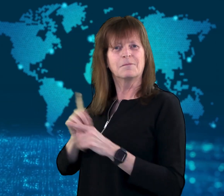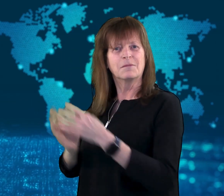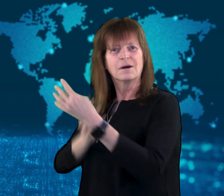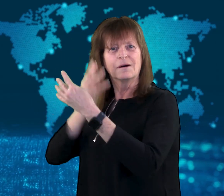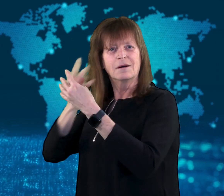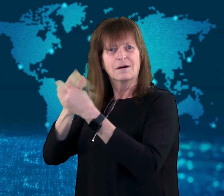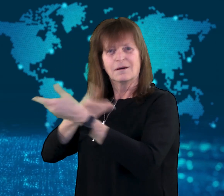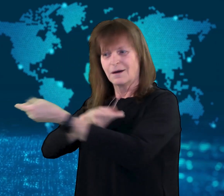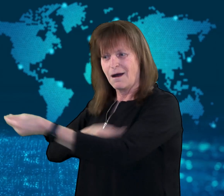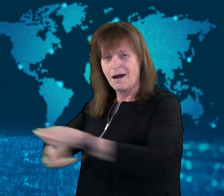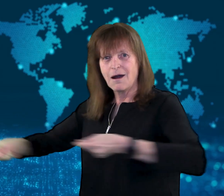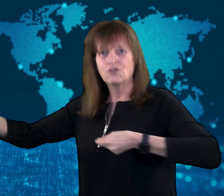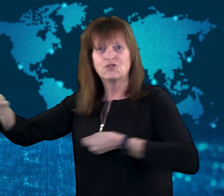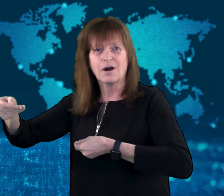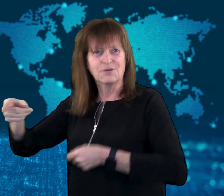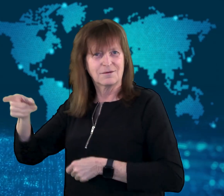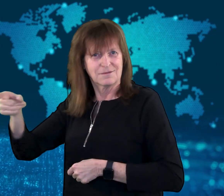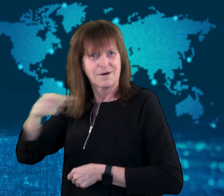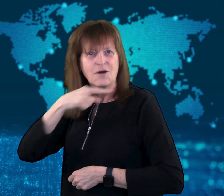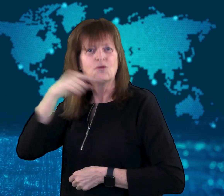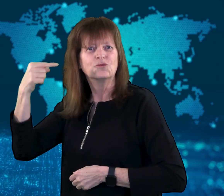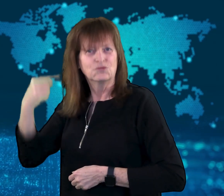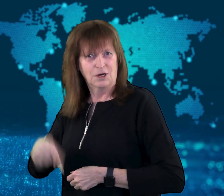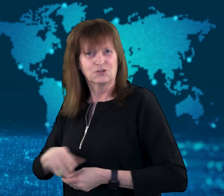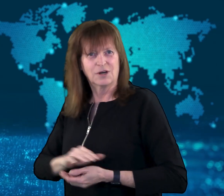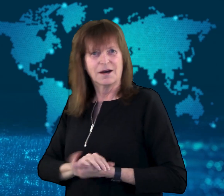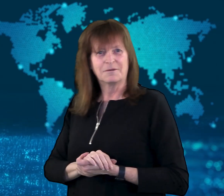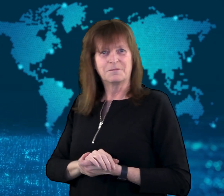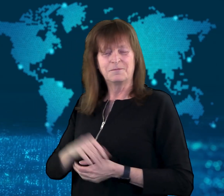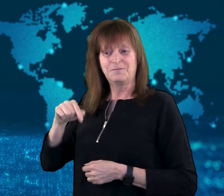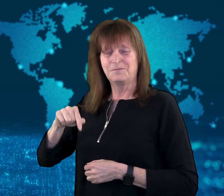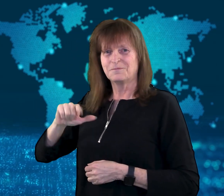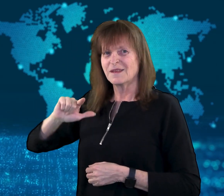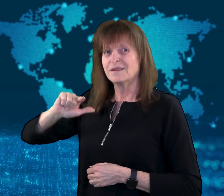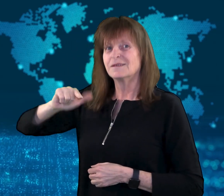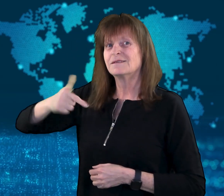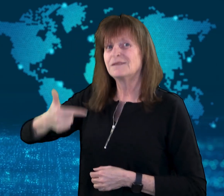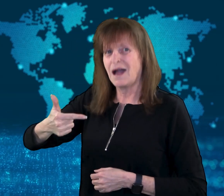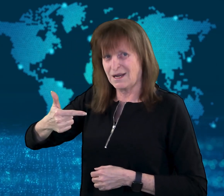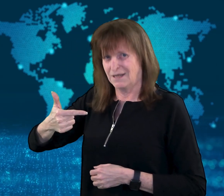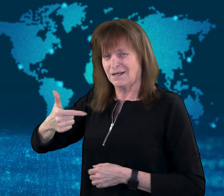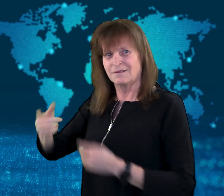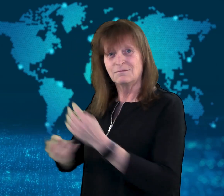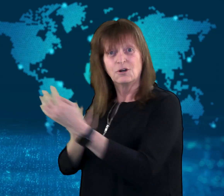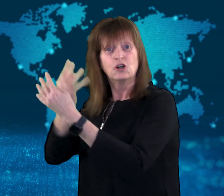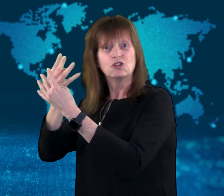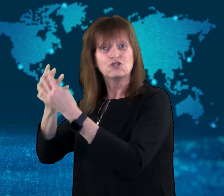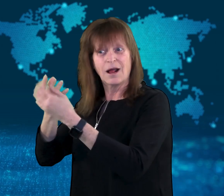a recent prisoner exchange with Russia.